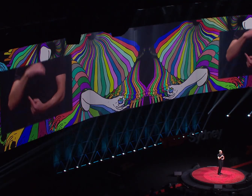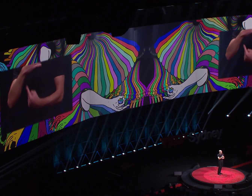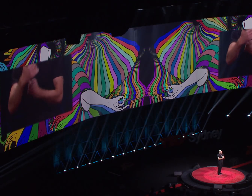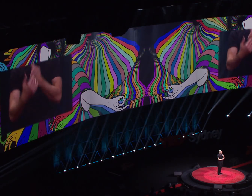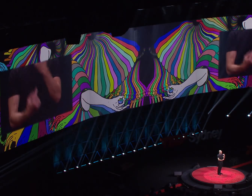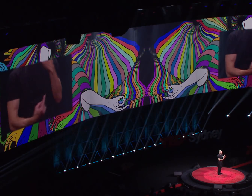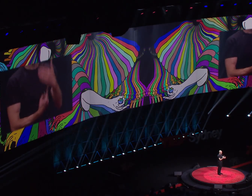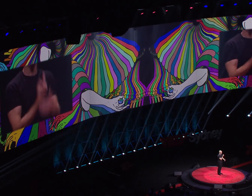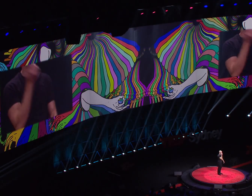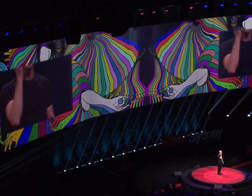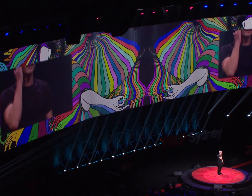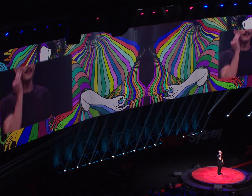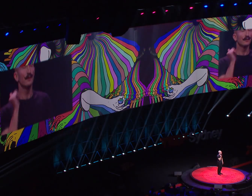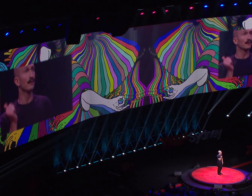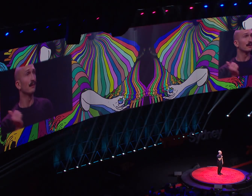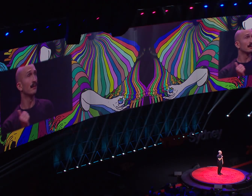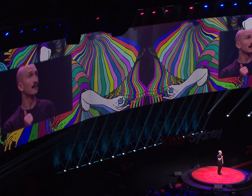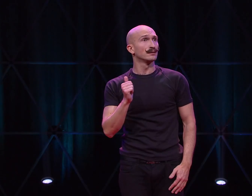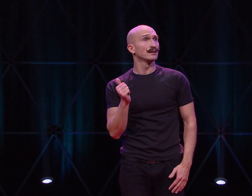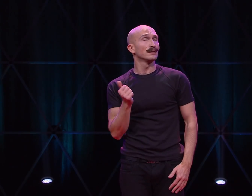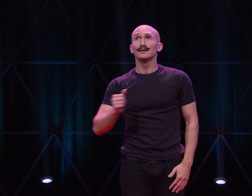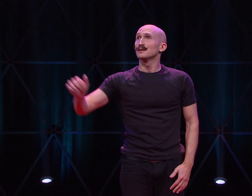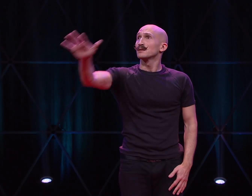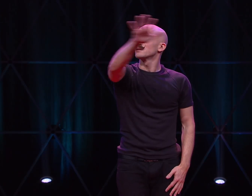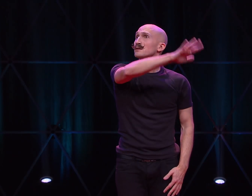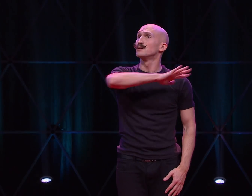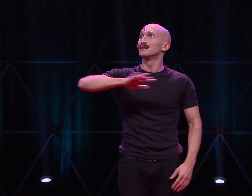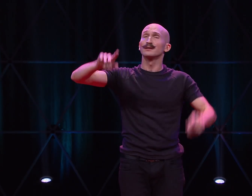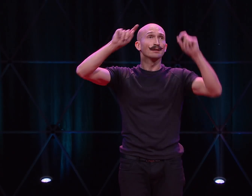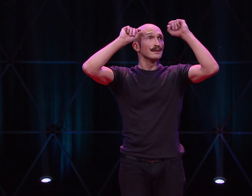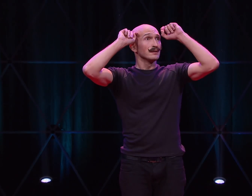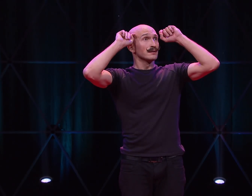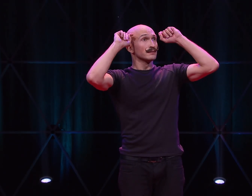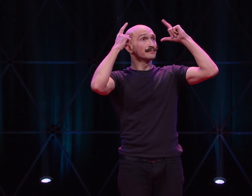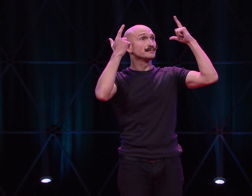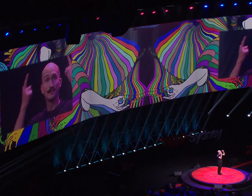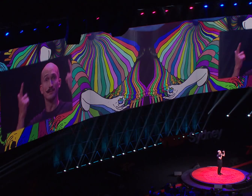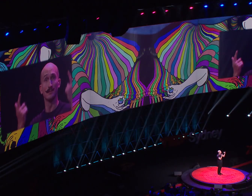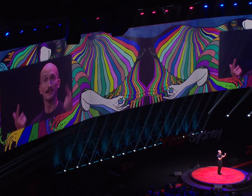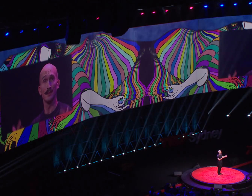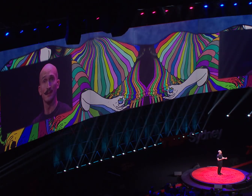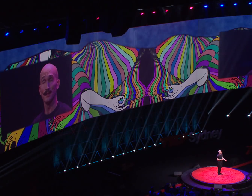Nothing really matters Anyone can see